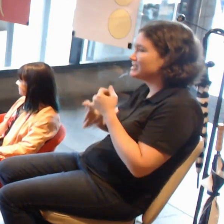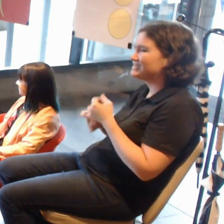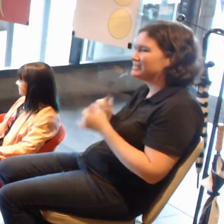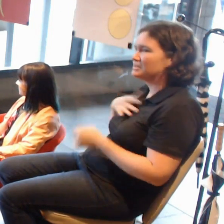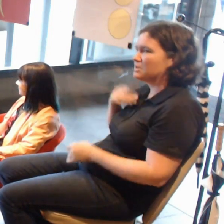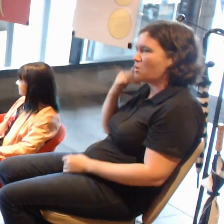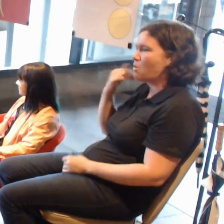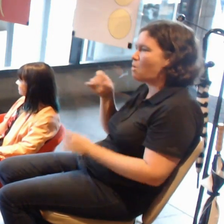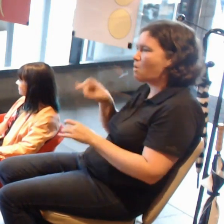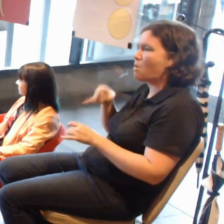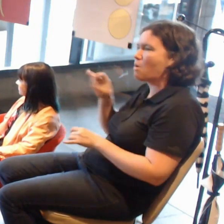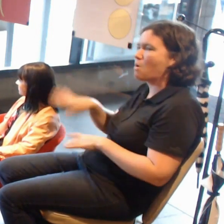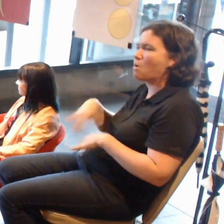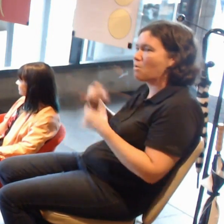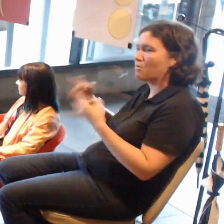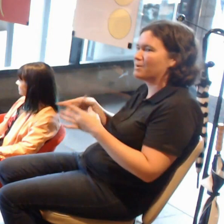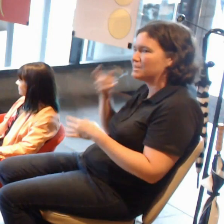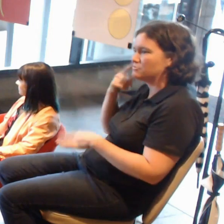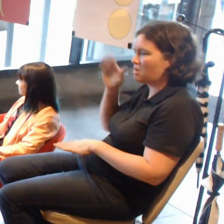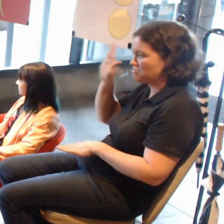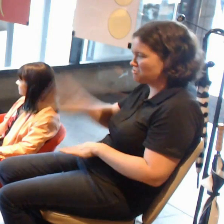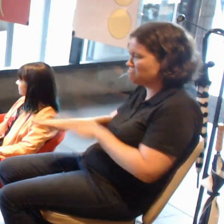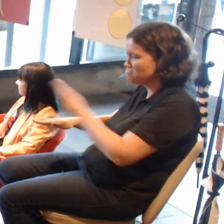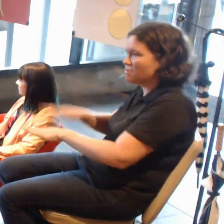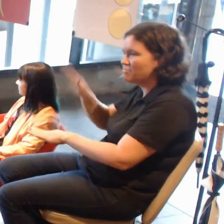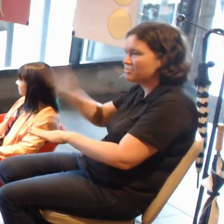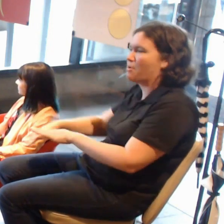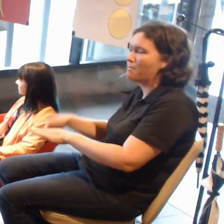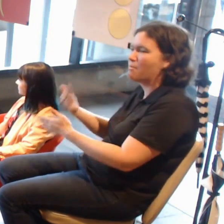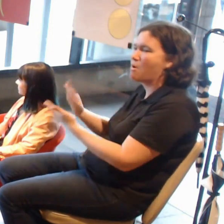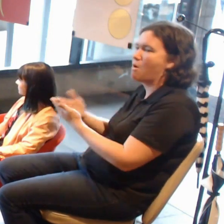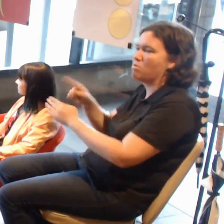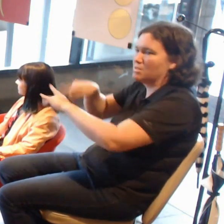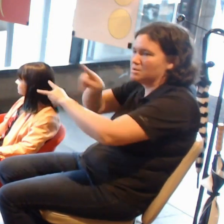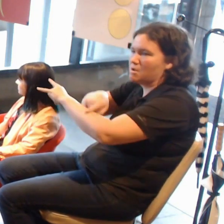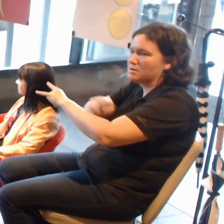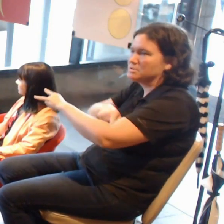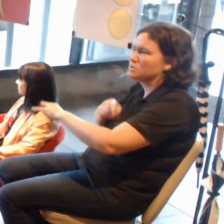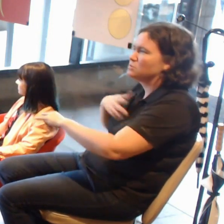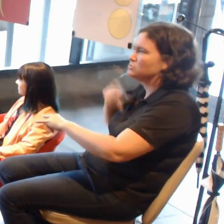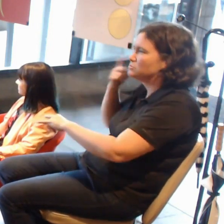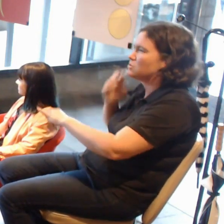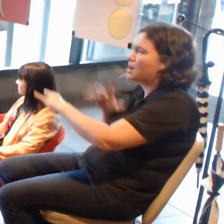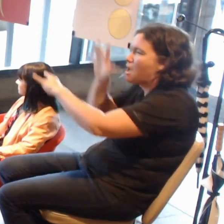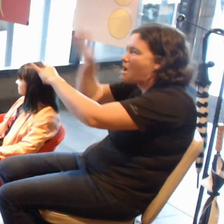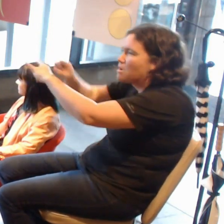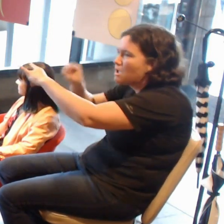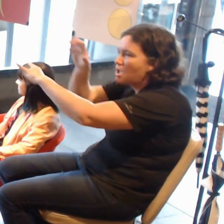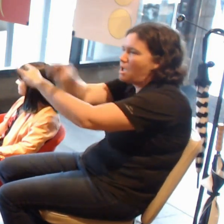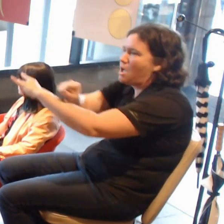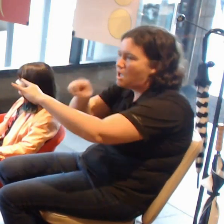to try and stamp on a dinosaur. He was already doing this to try and grab a dinosaur. And it was like, "OK, we need to wait a few years